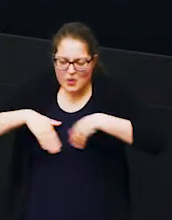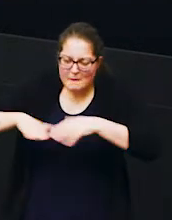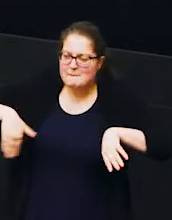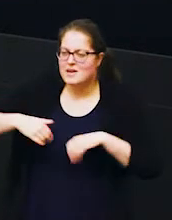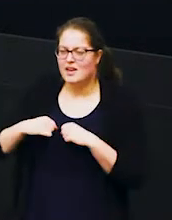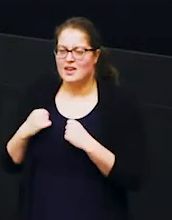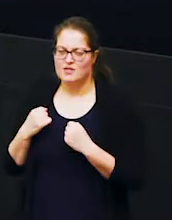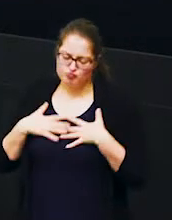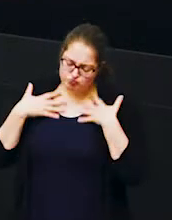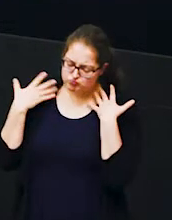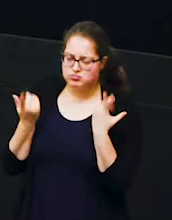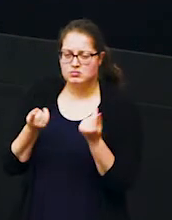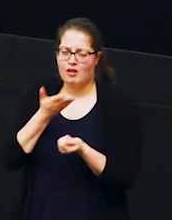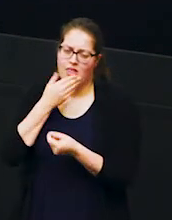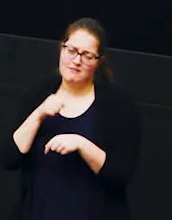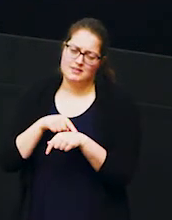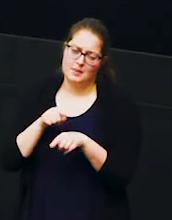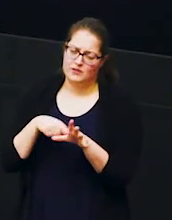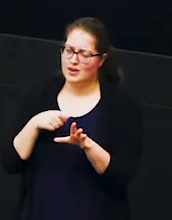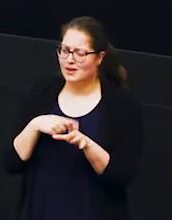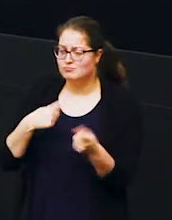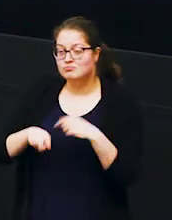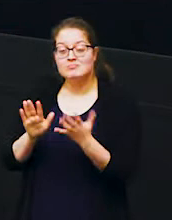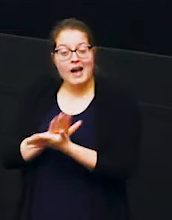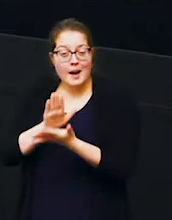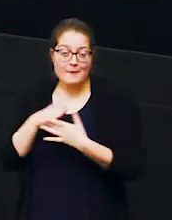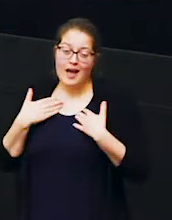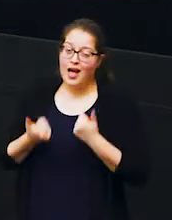it's a really lovely time of year for elephants everyone's happy and healthy and well fed